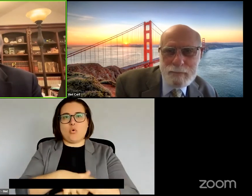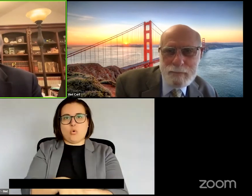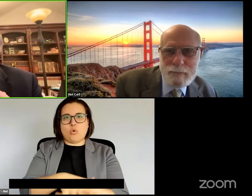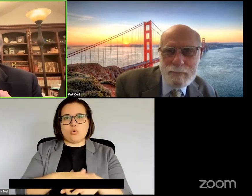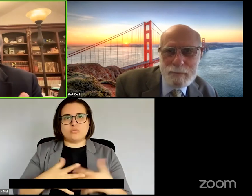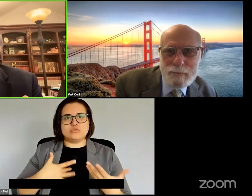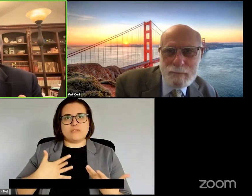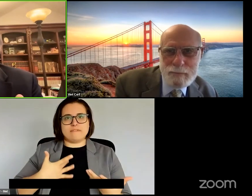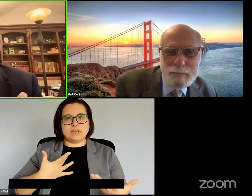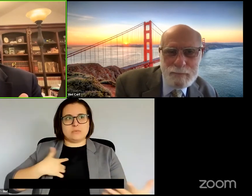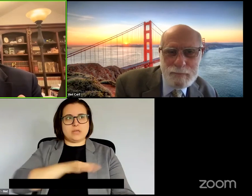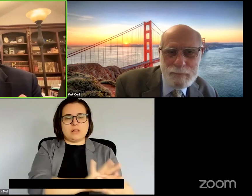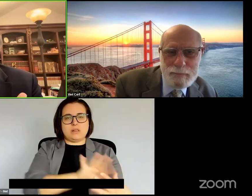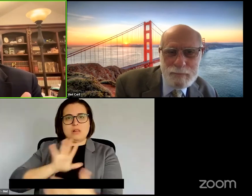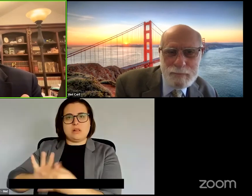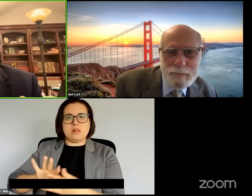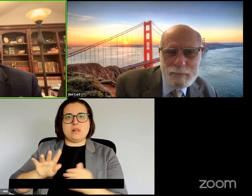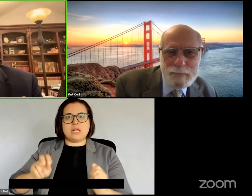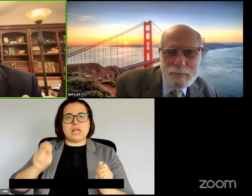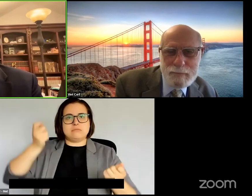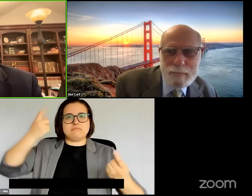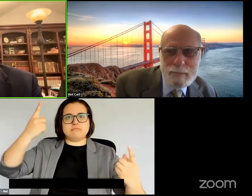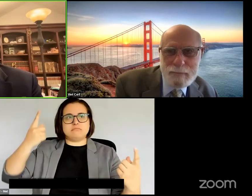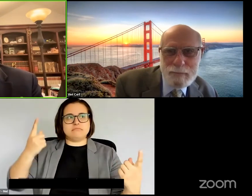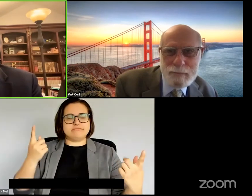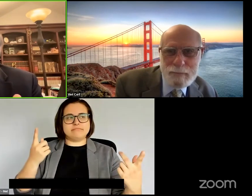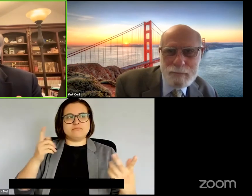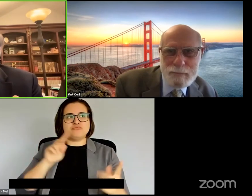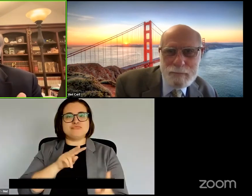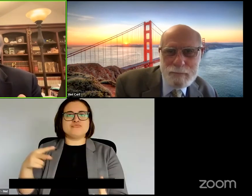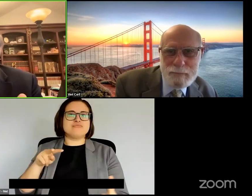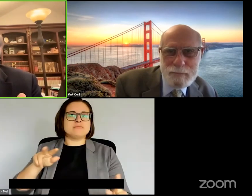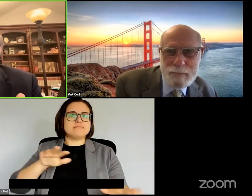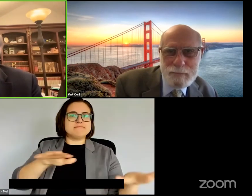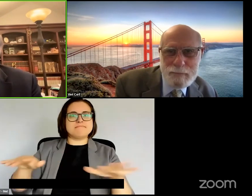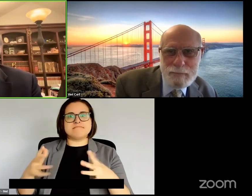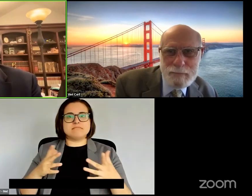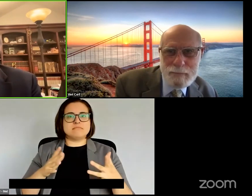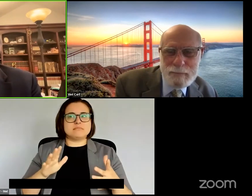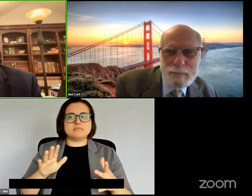our ability to perceive and understand remember to find to operate and to do so these are